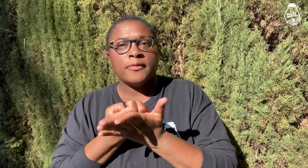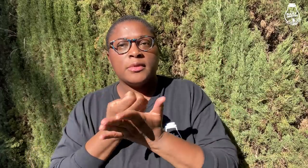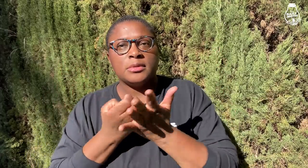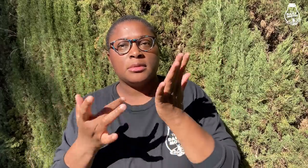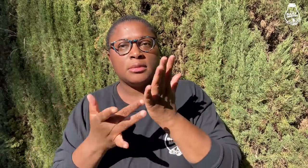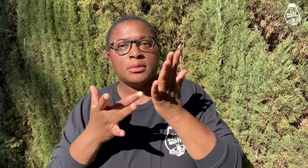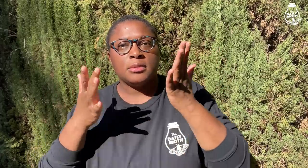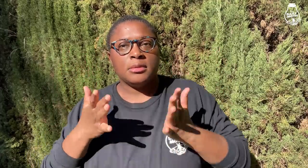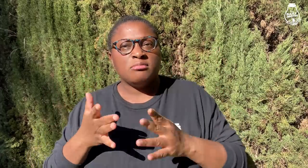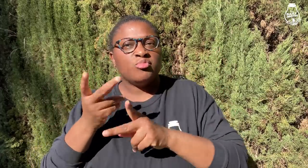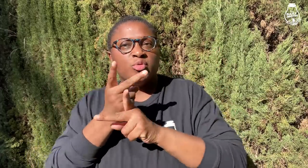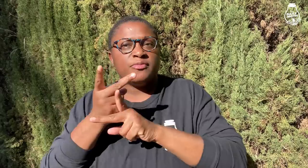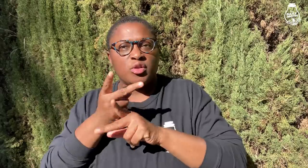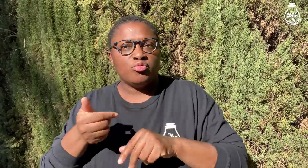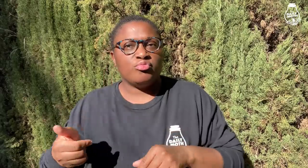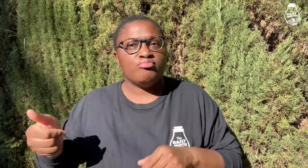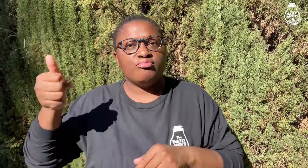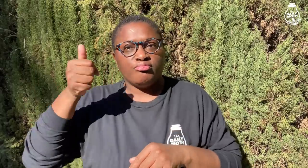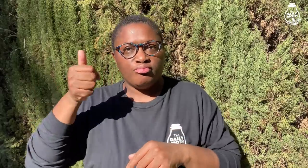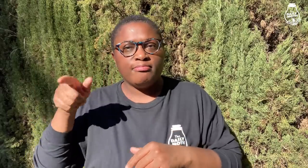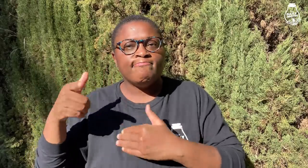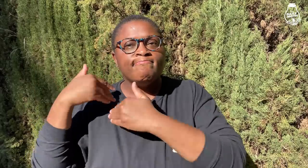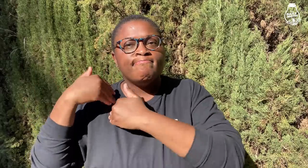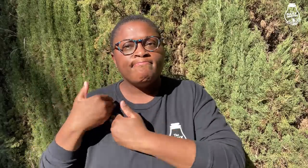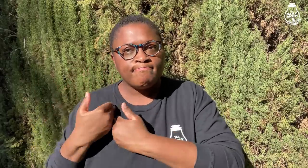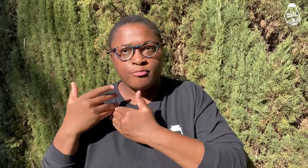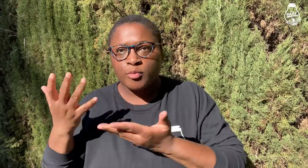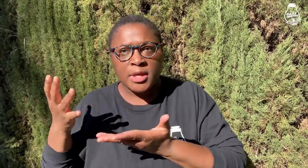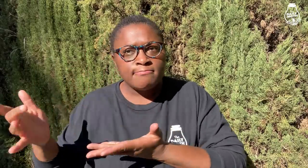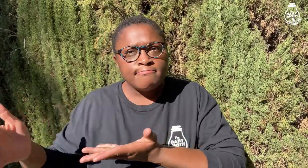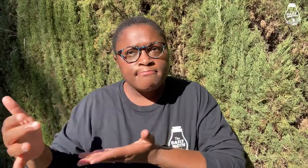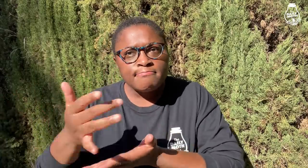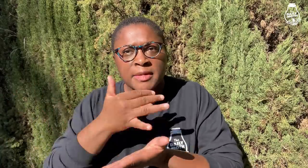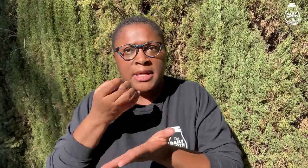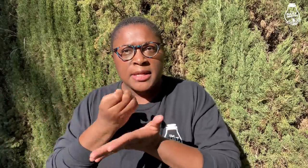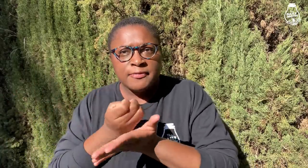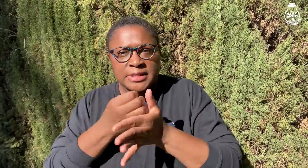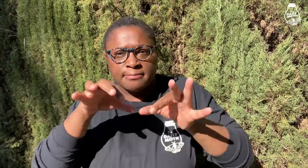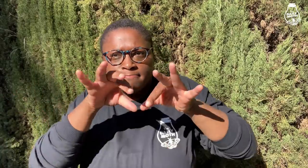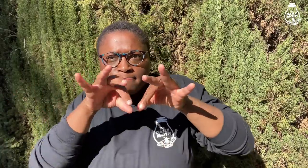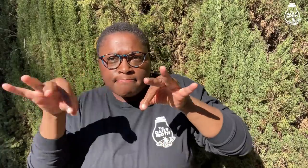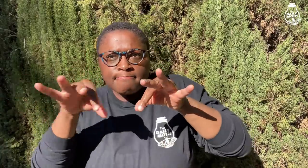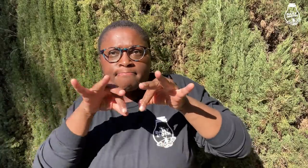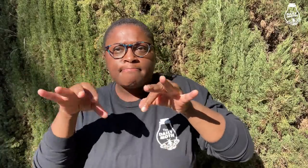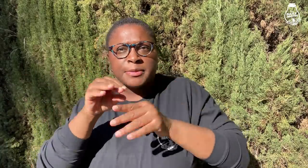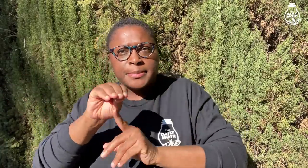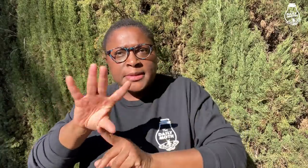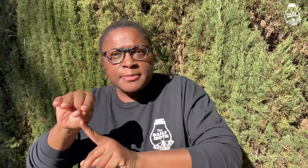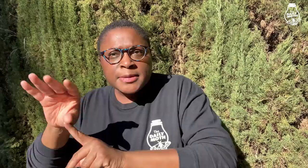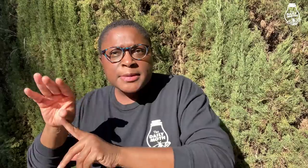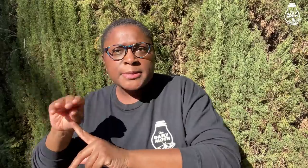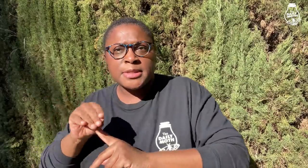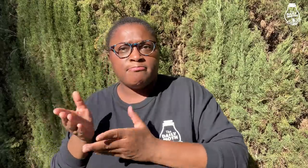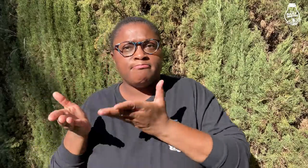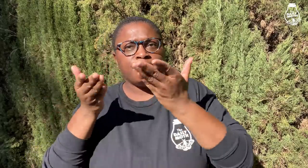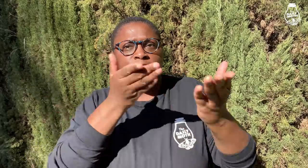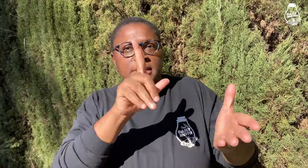who is the evidence technician supervisor. She was responsible for collecting evidence, sealing them, taking pictures of them,